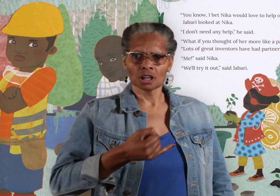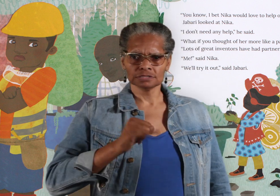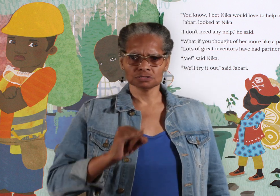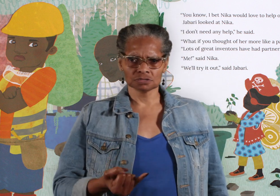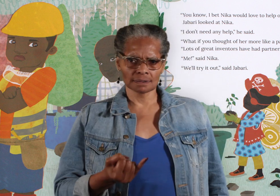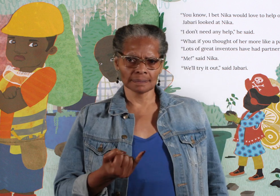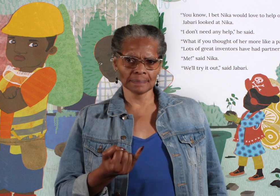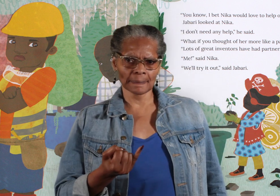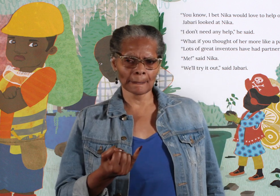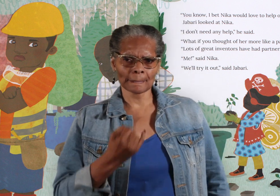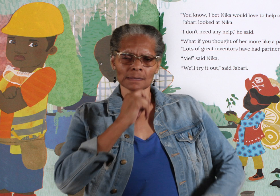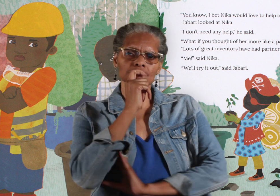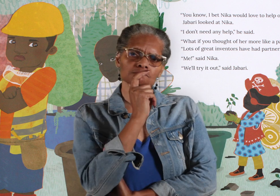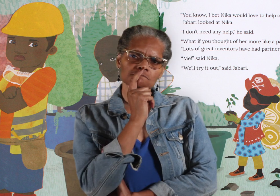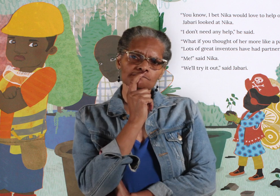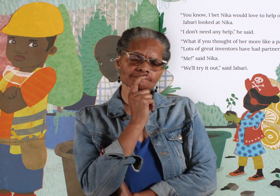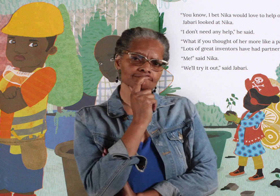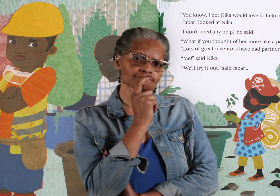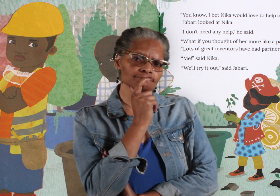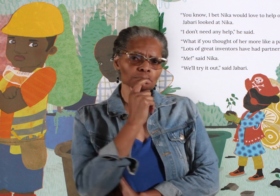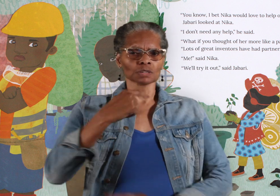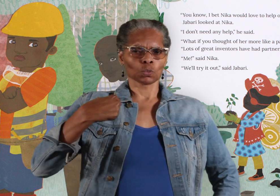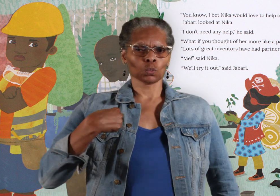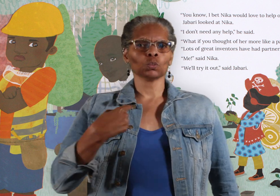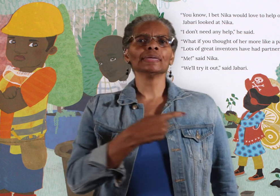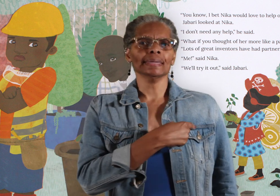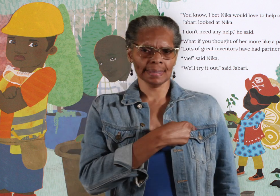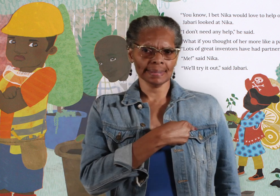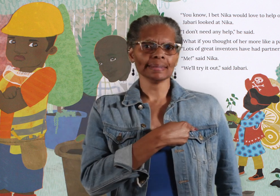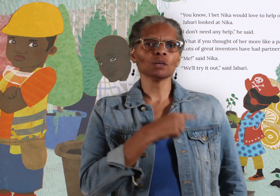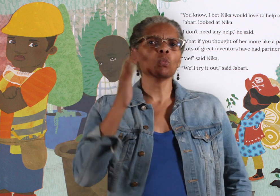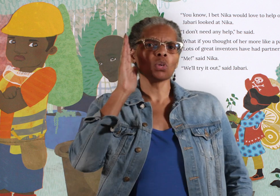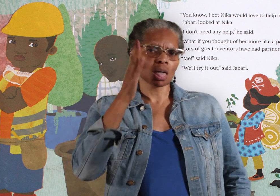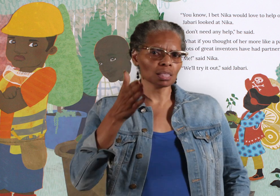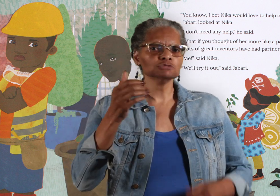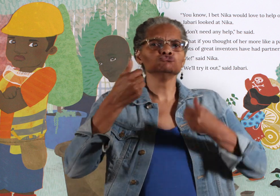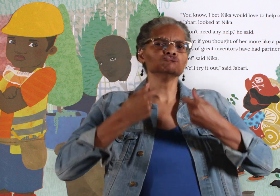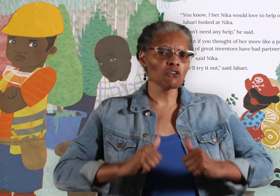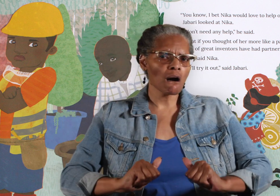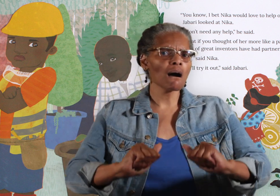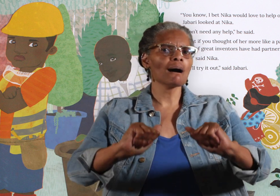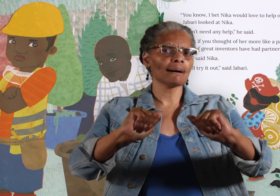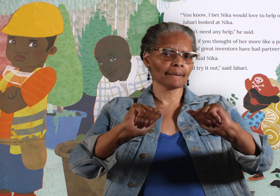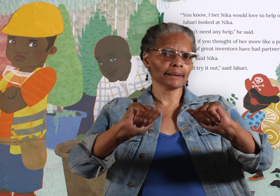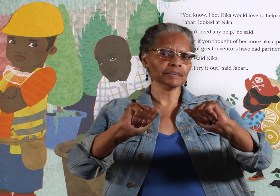"We'll try it out," said Jabari.